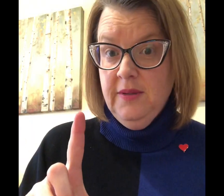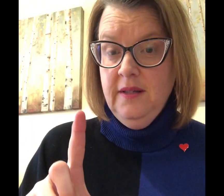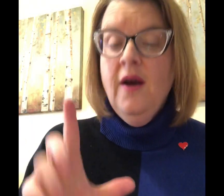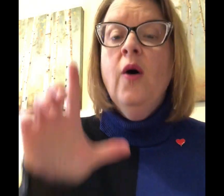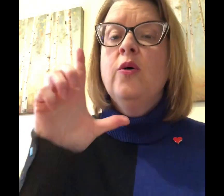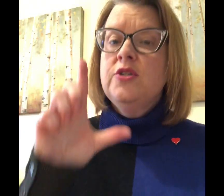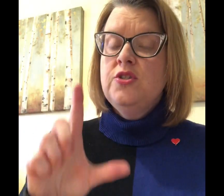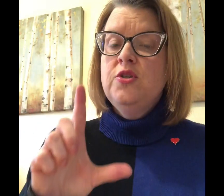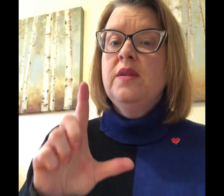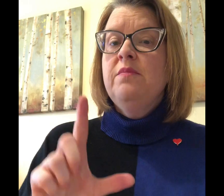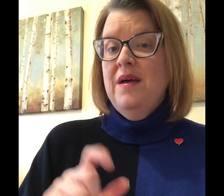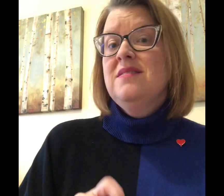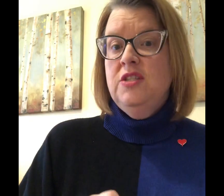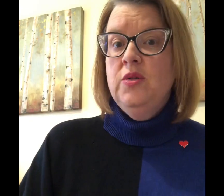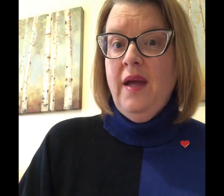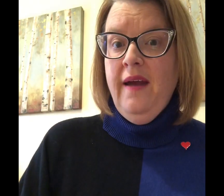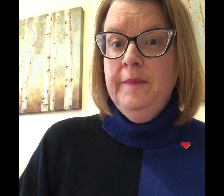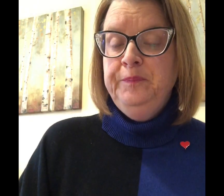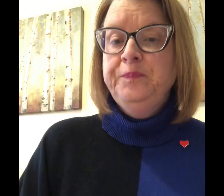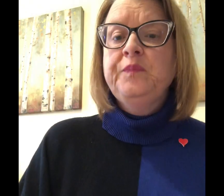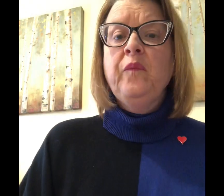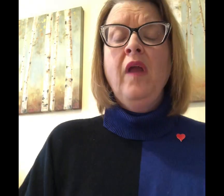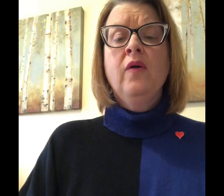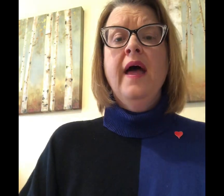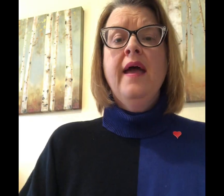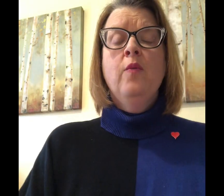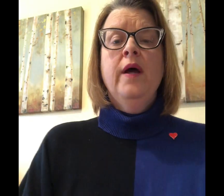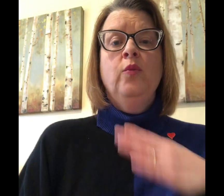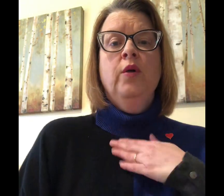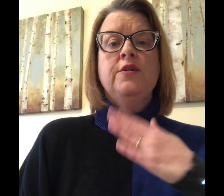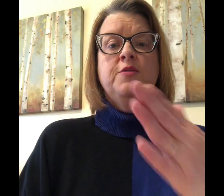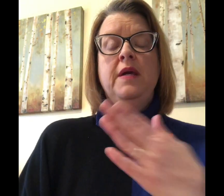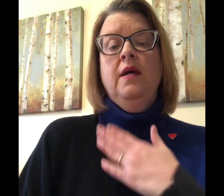it or just do it the best that you can. Okay and when we're speaking with